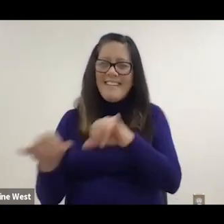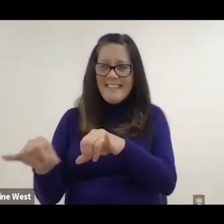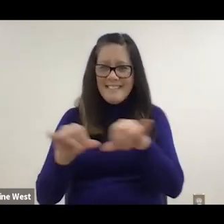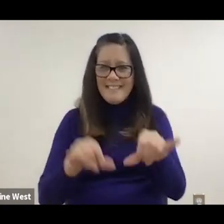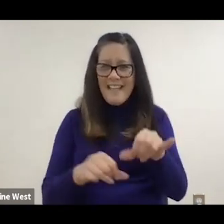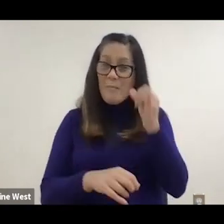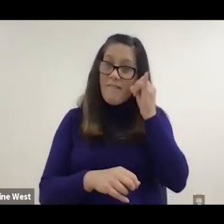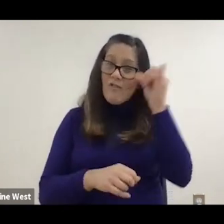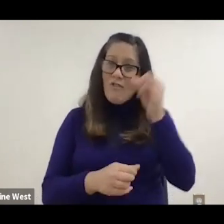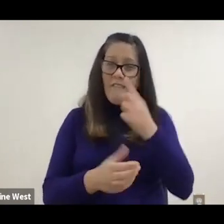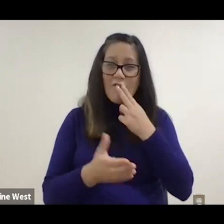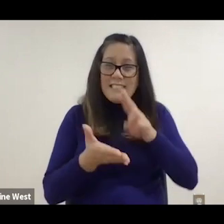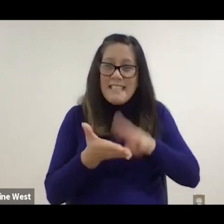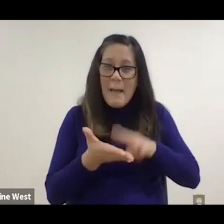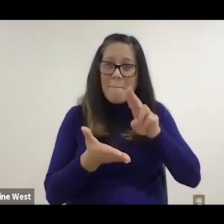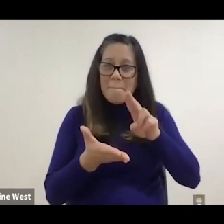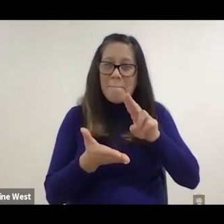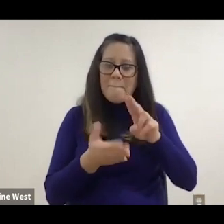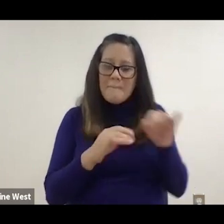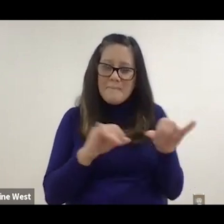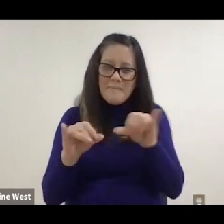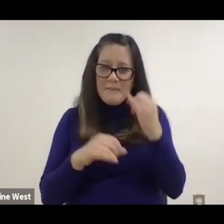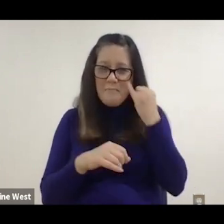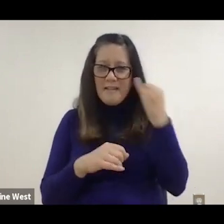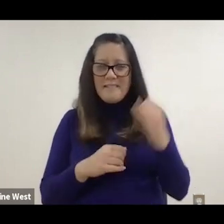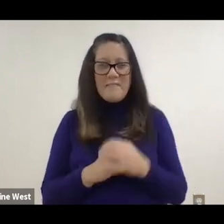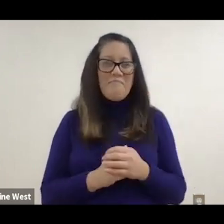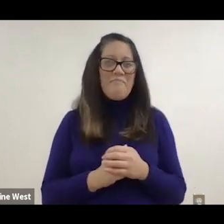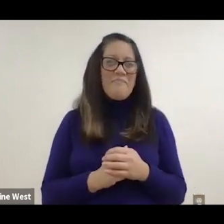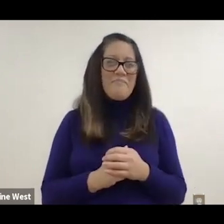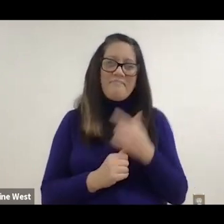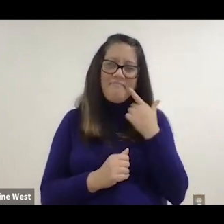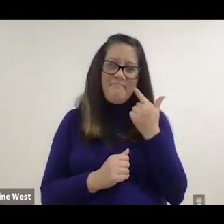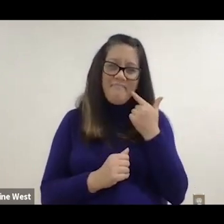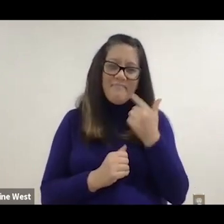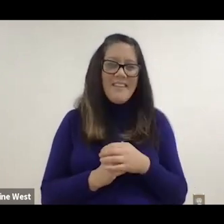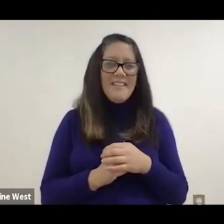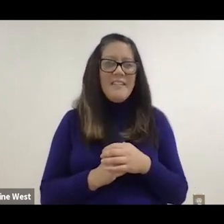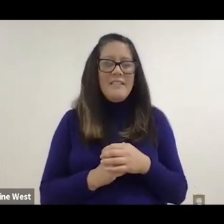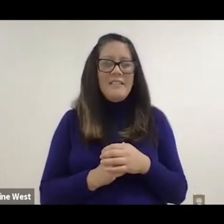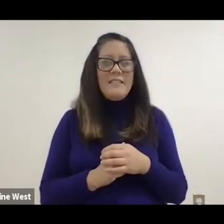Like your forever stamp. And so and that. But I guess opportunity educate